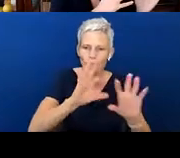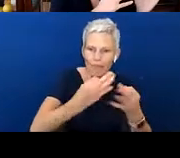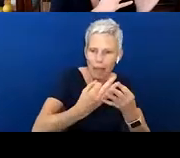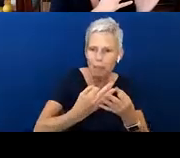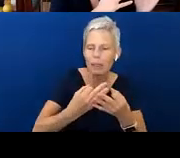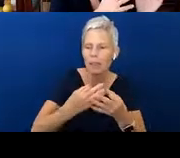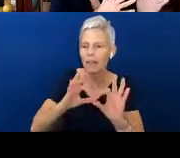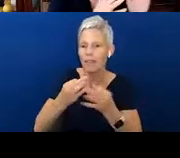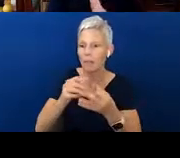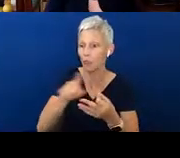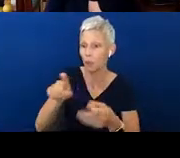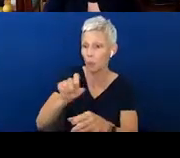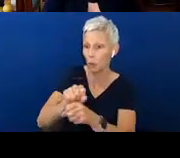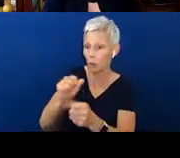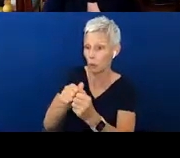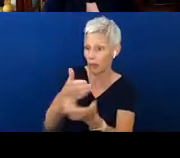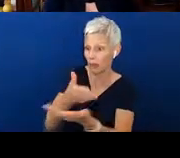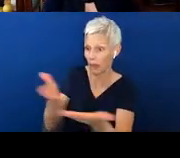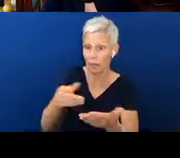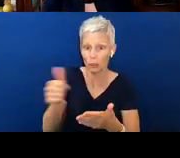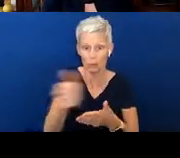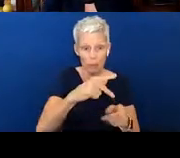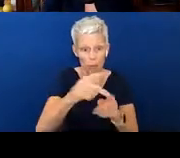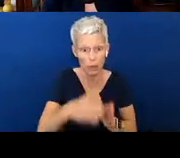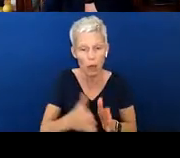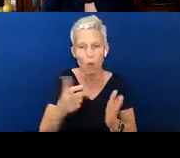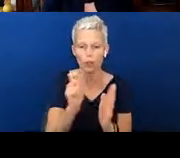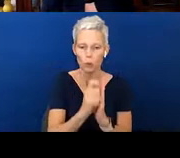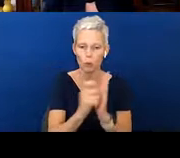professional, and put something down in writing. And then I'm going to ask you to come back